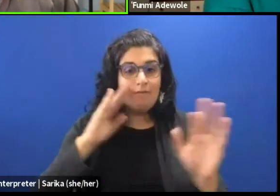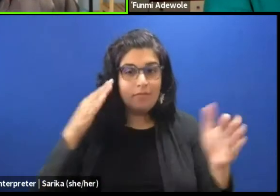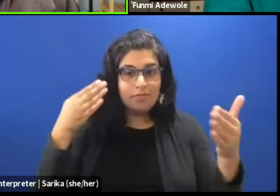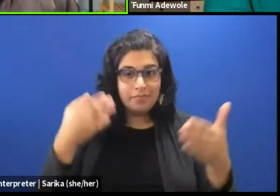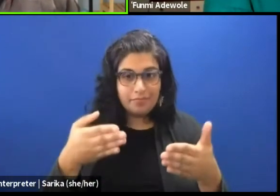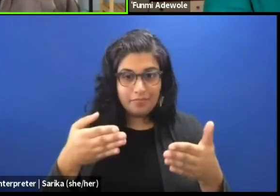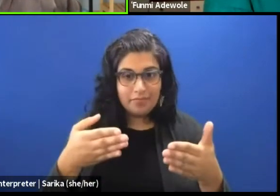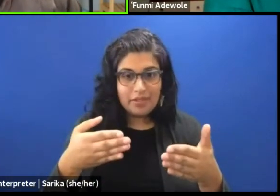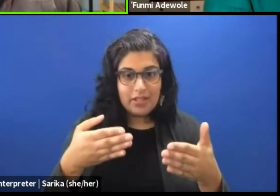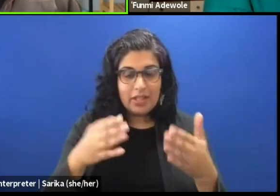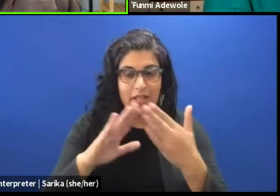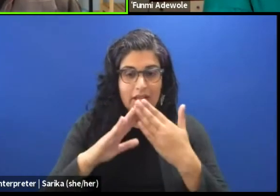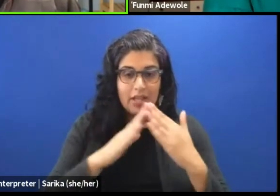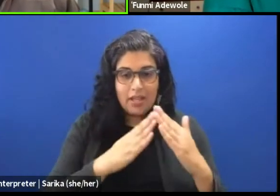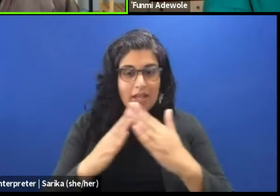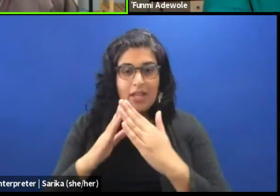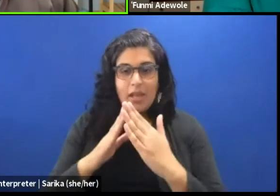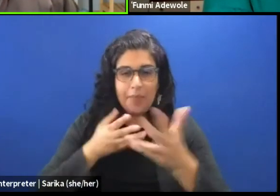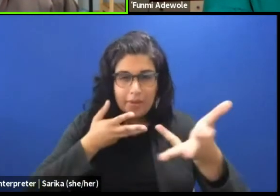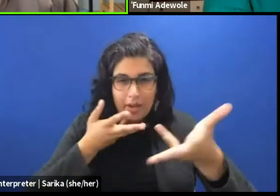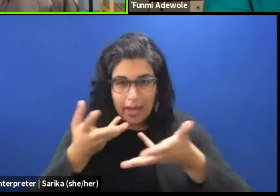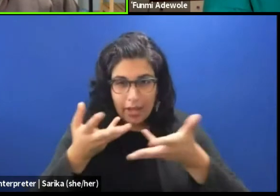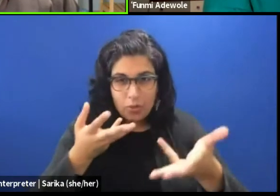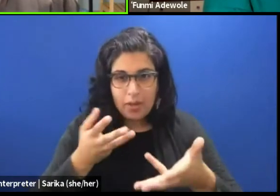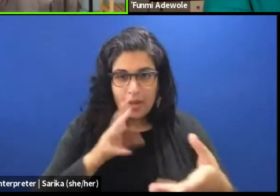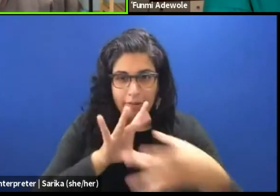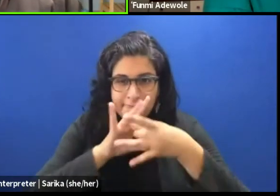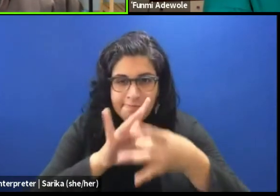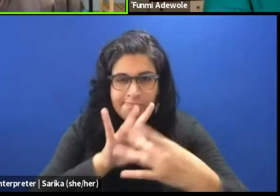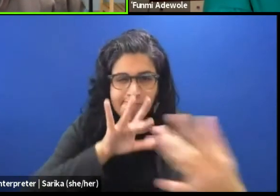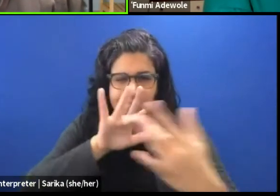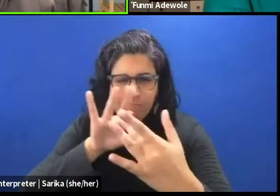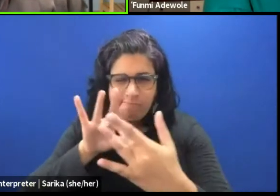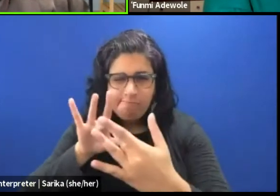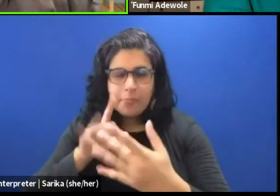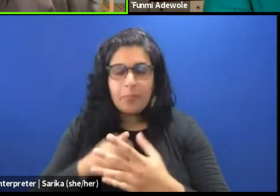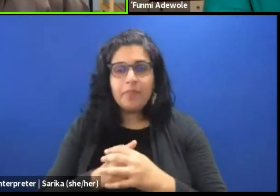in community engagement, critically working